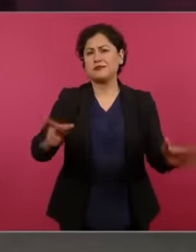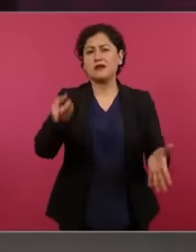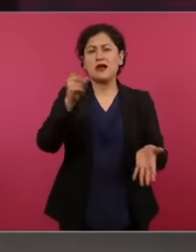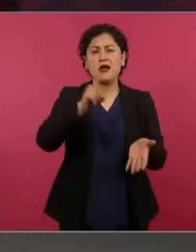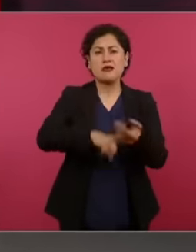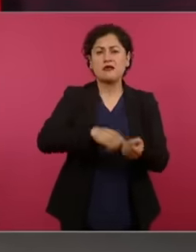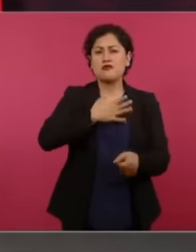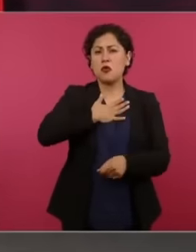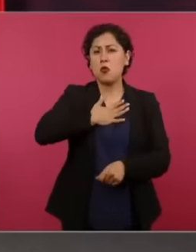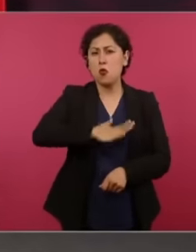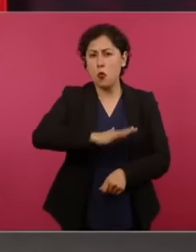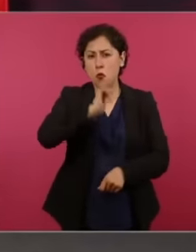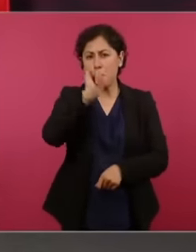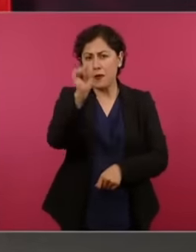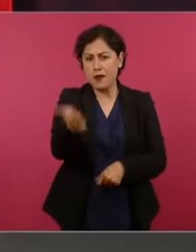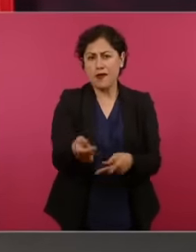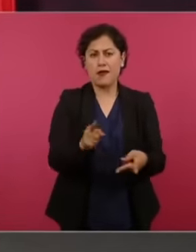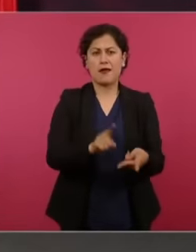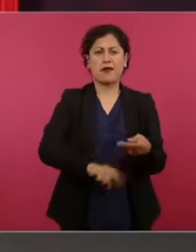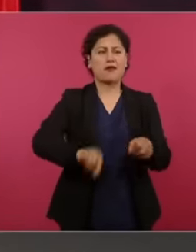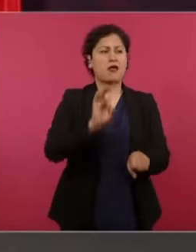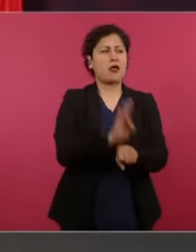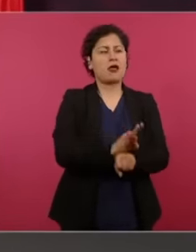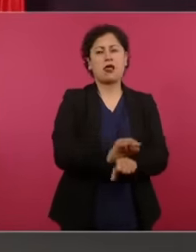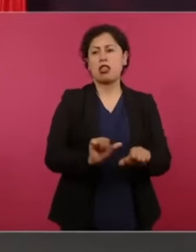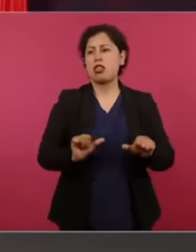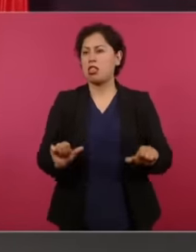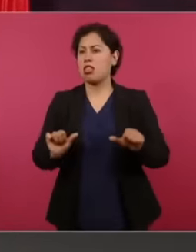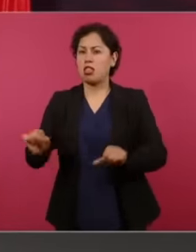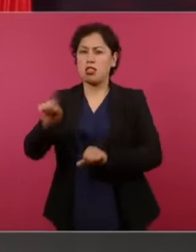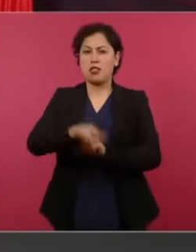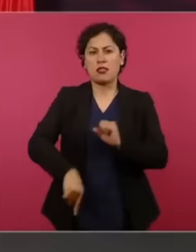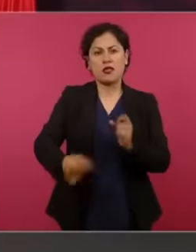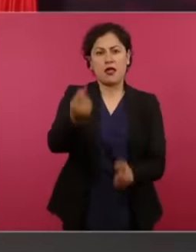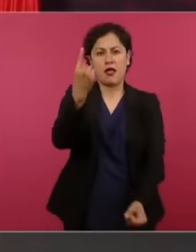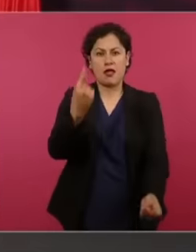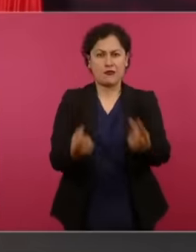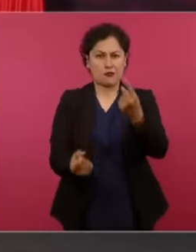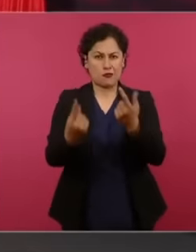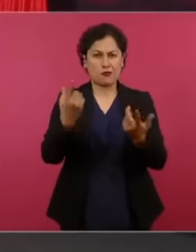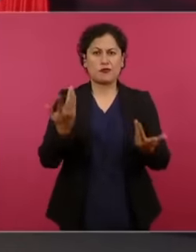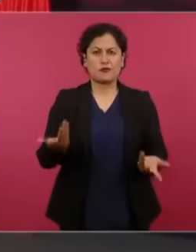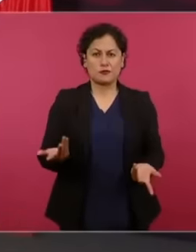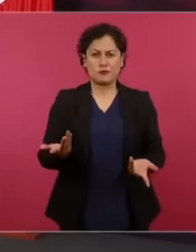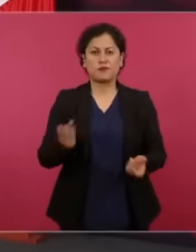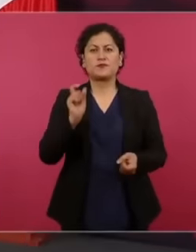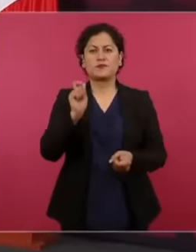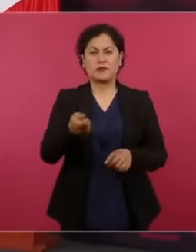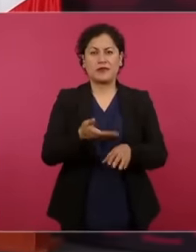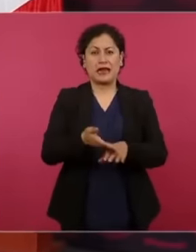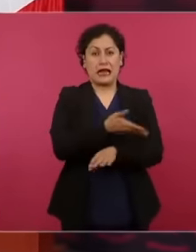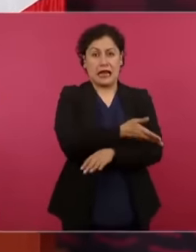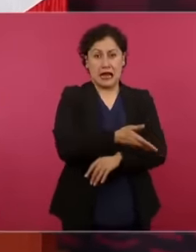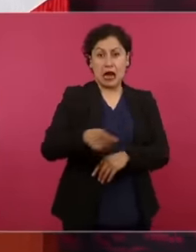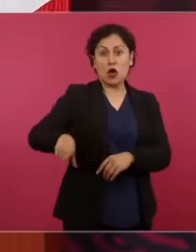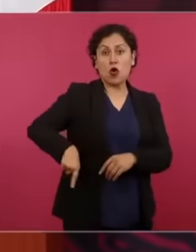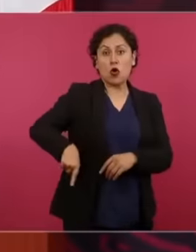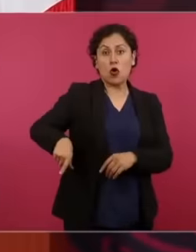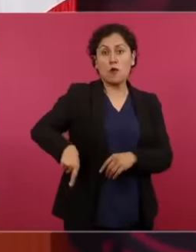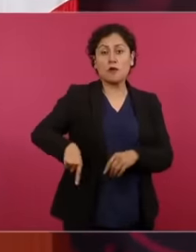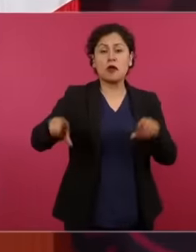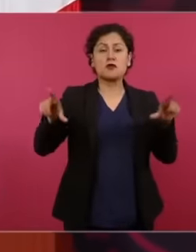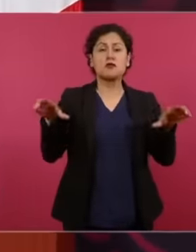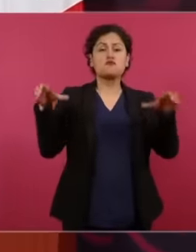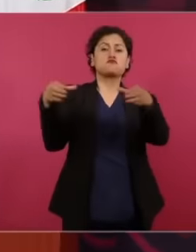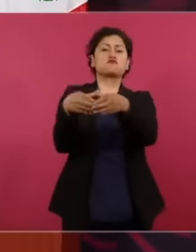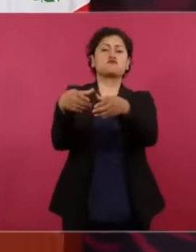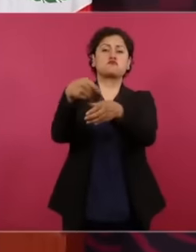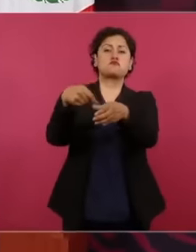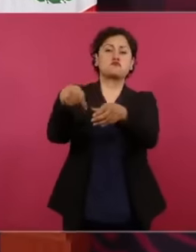privileges, it was the government of a minority, that's why I'm talking about there being no democracy,